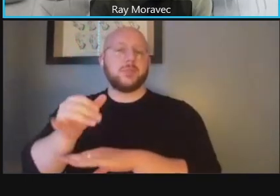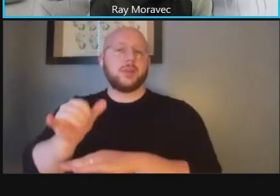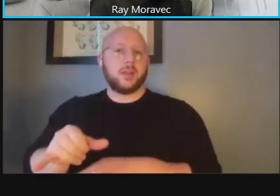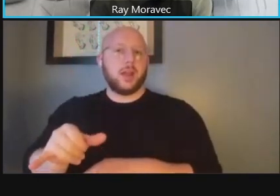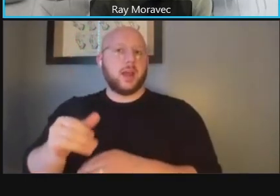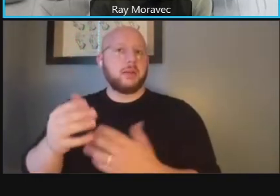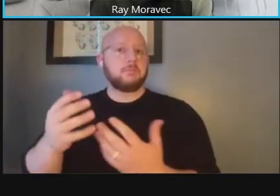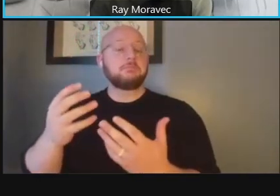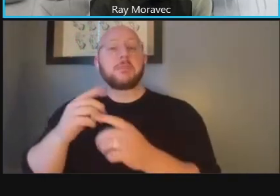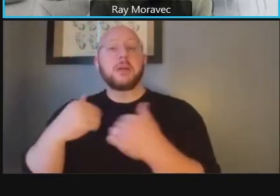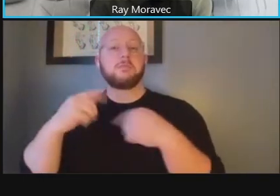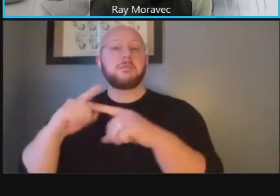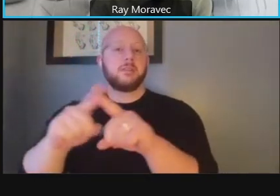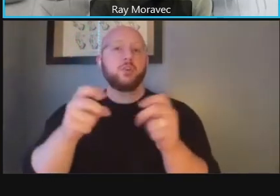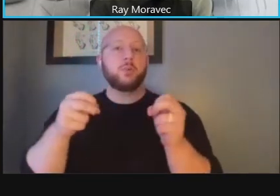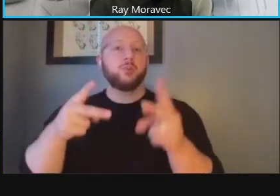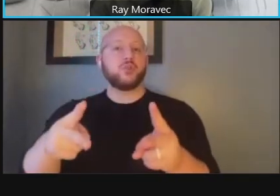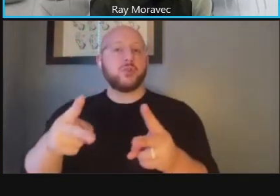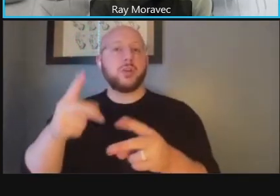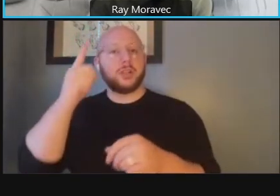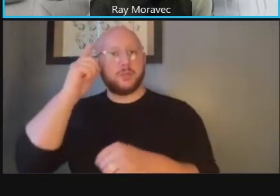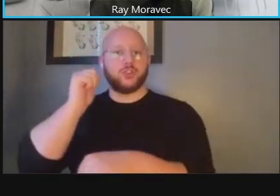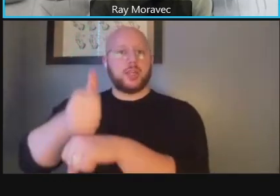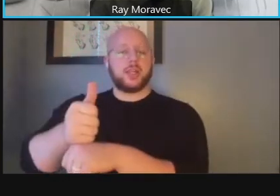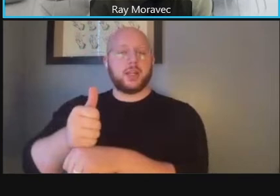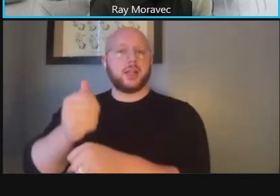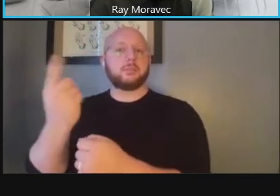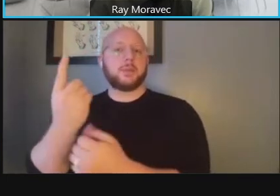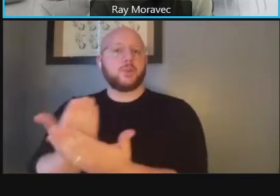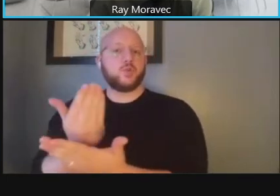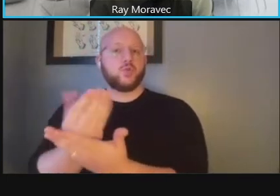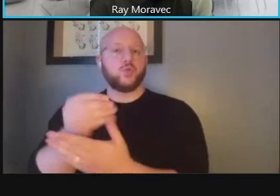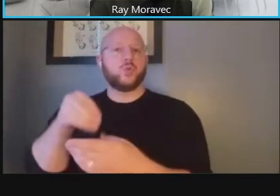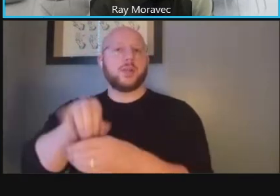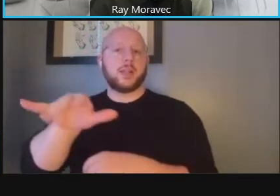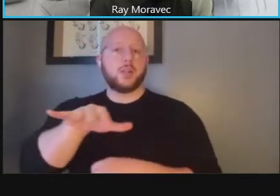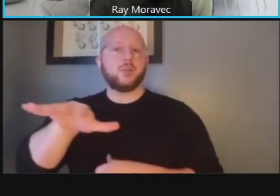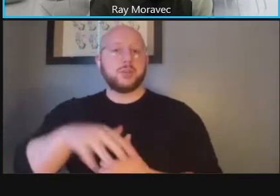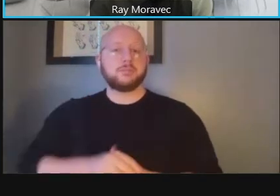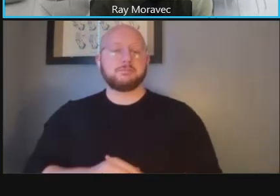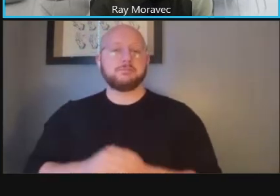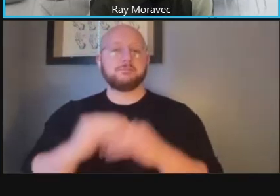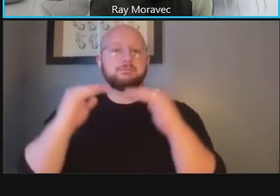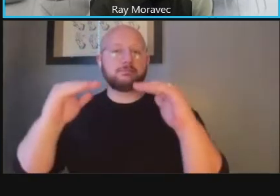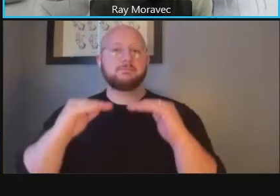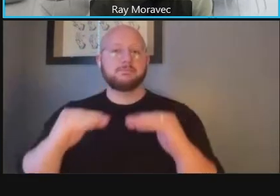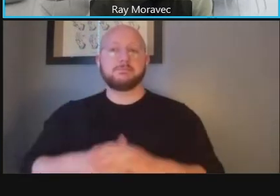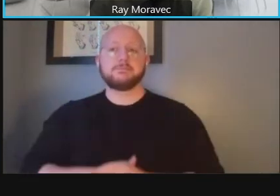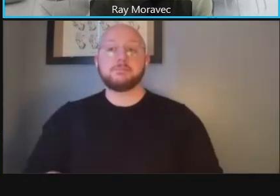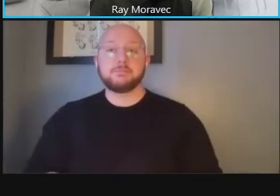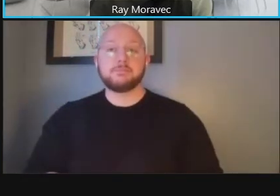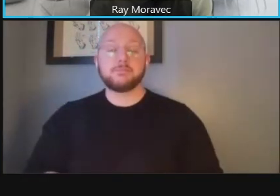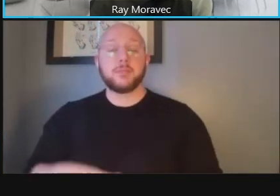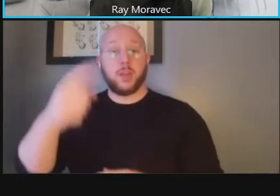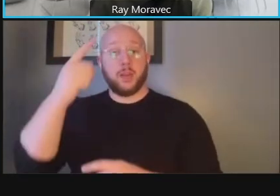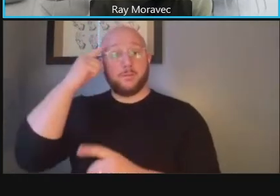be as part of that overall improvement next slide please uh four van ness from connecticut avenue